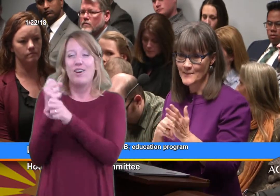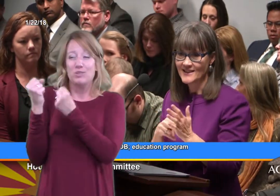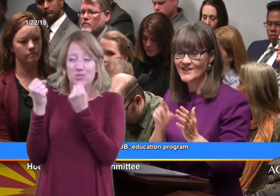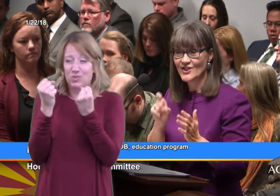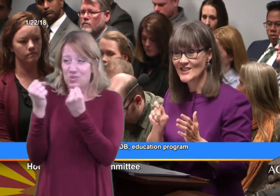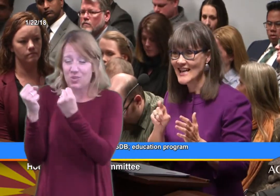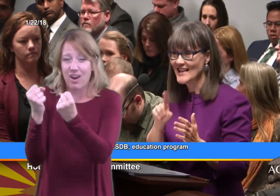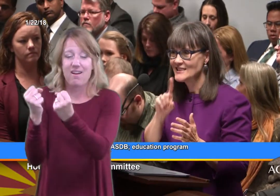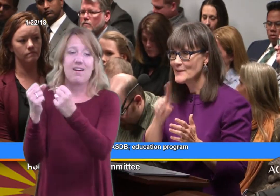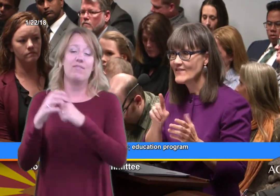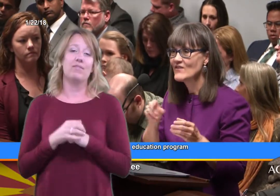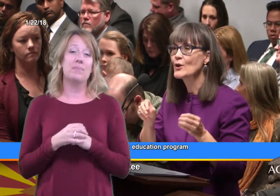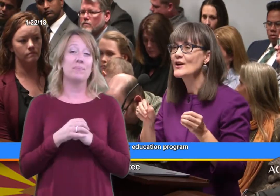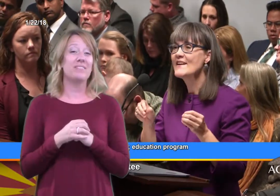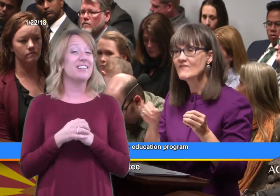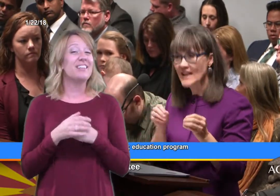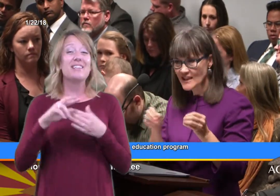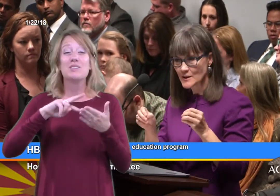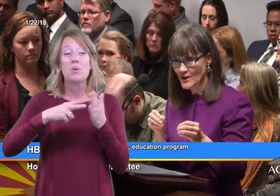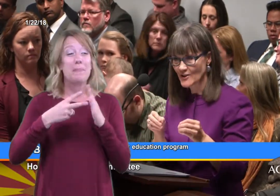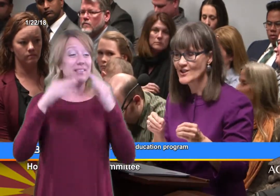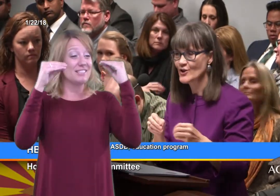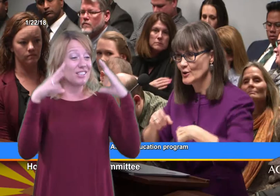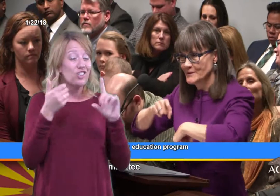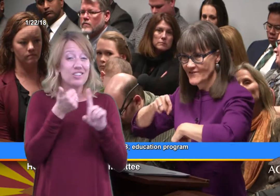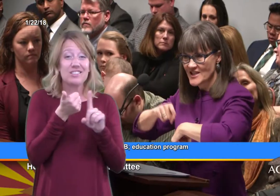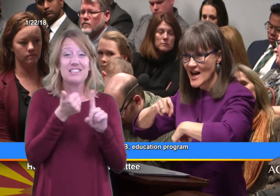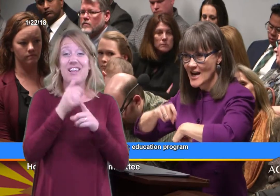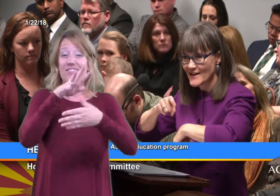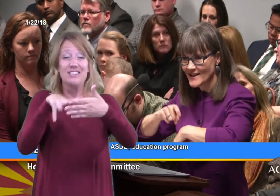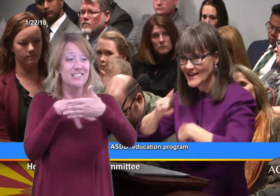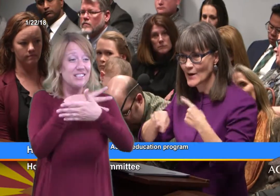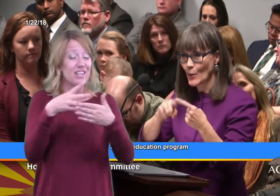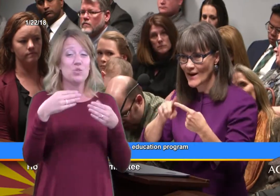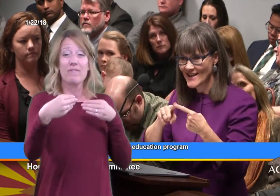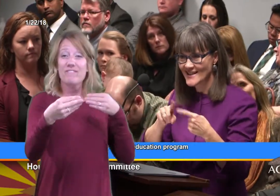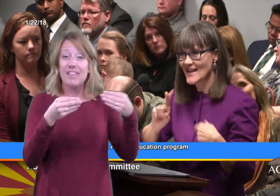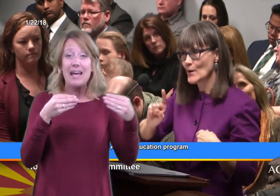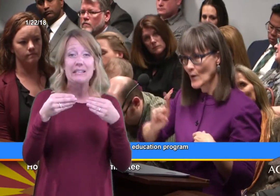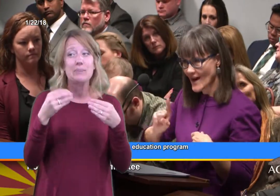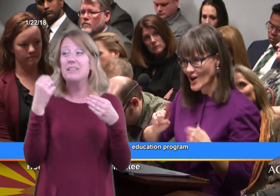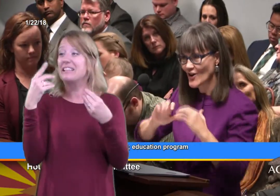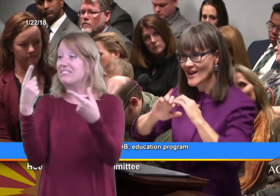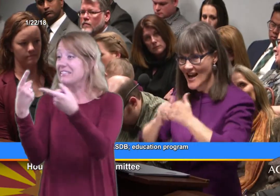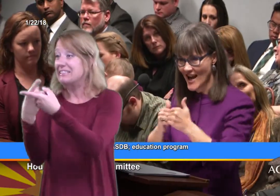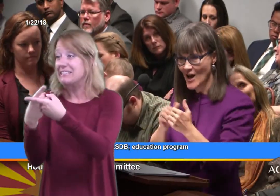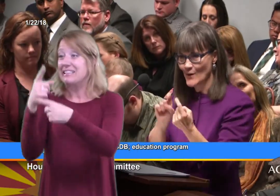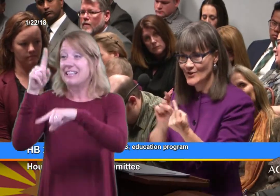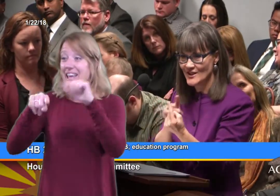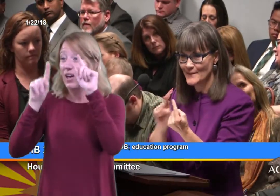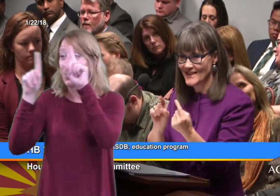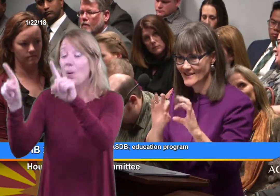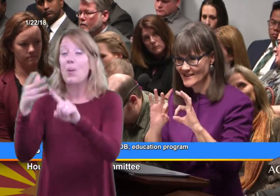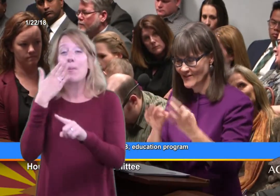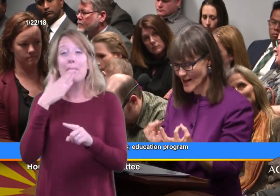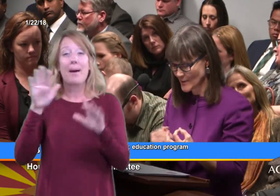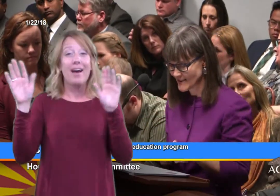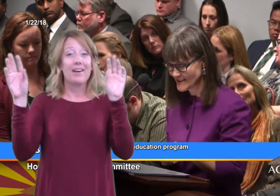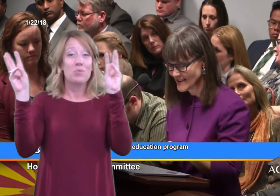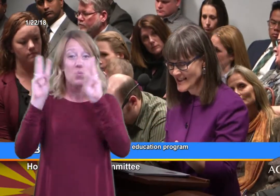That means that she has to be very flexible in terms of the timing and when and where and how she meets these families.